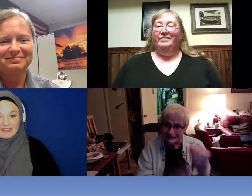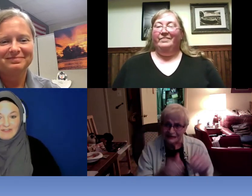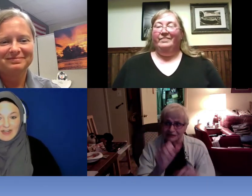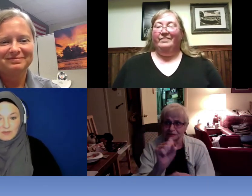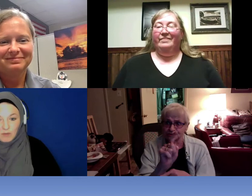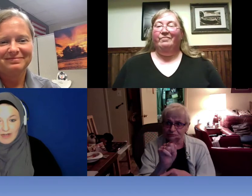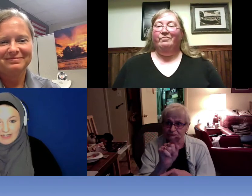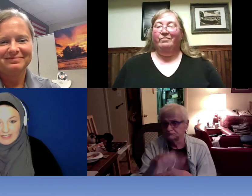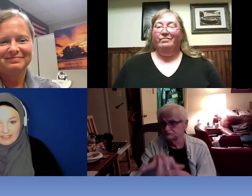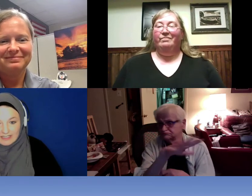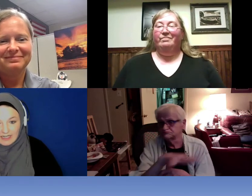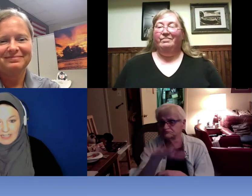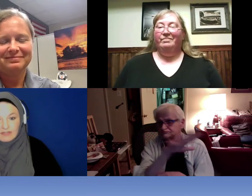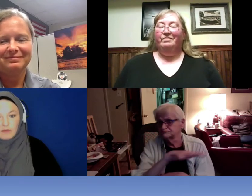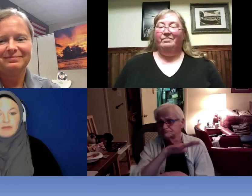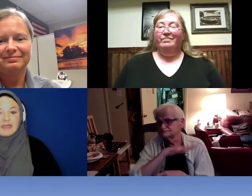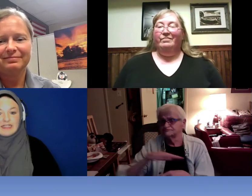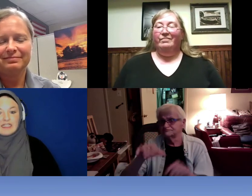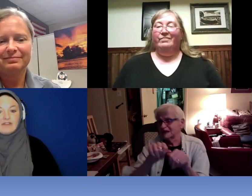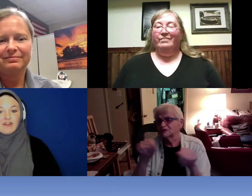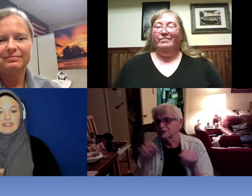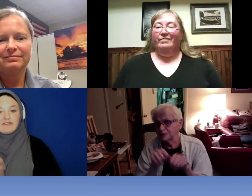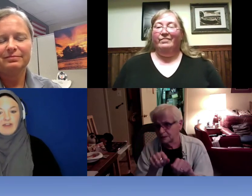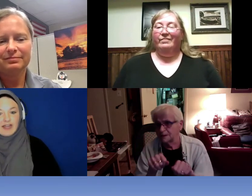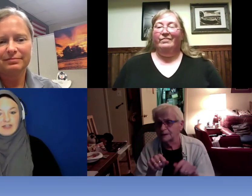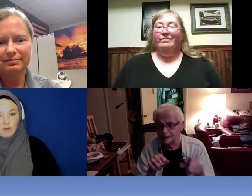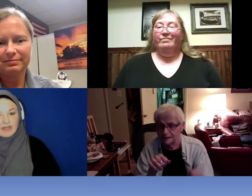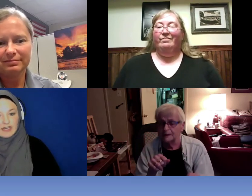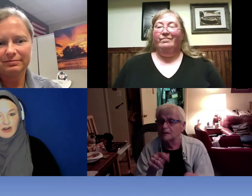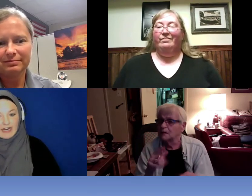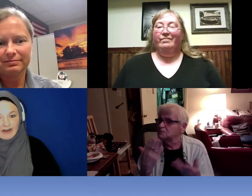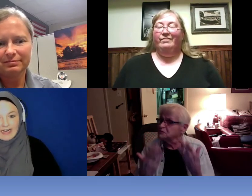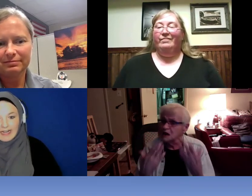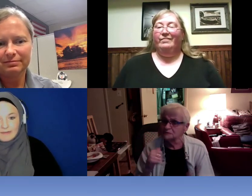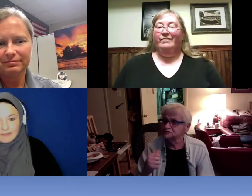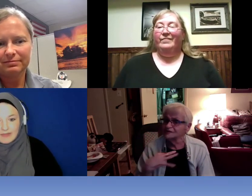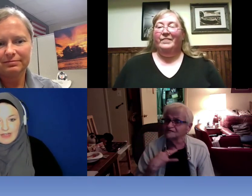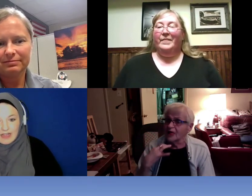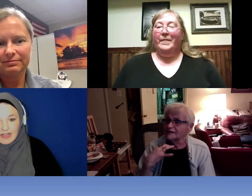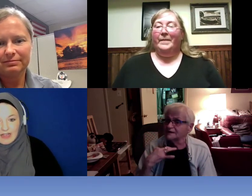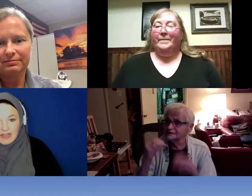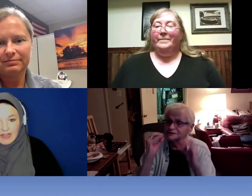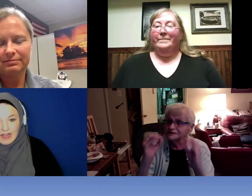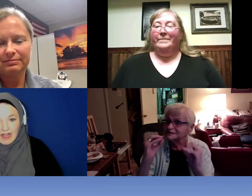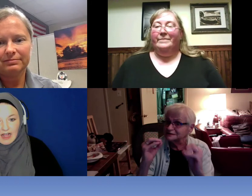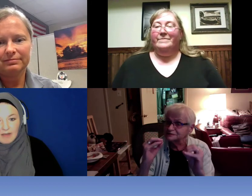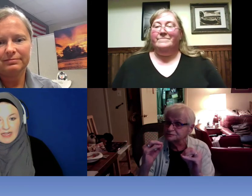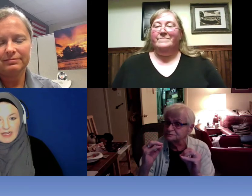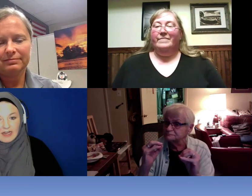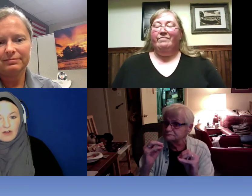find one -- would it be easy for us to find one in our area? I mean